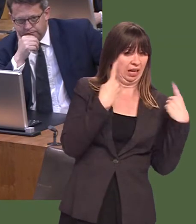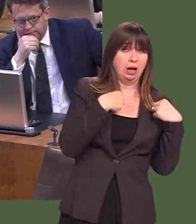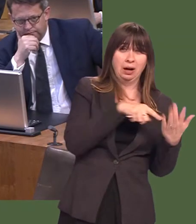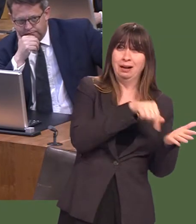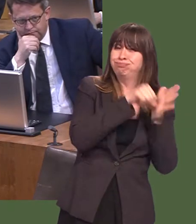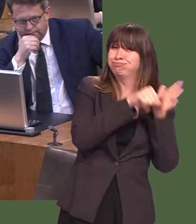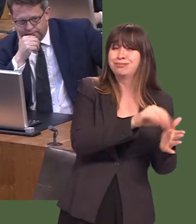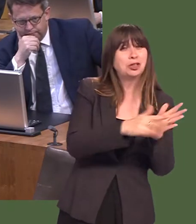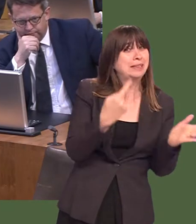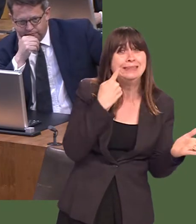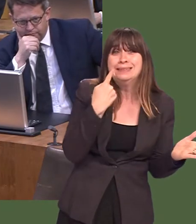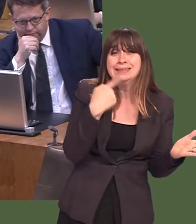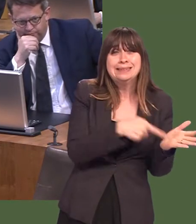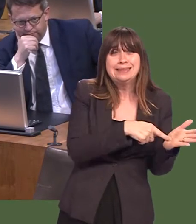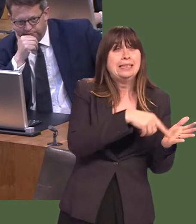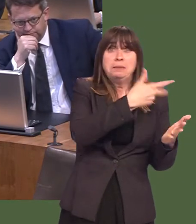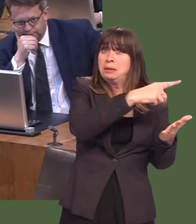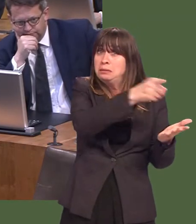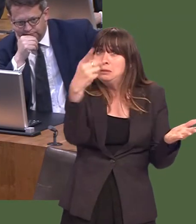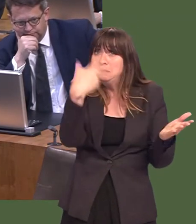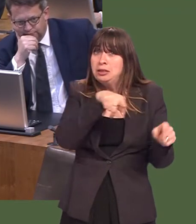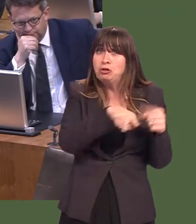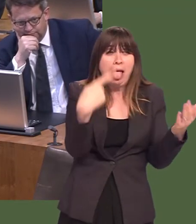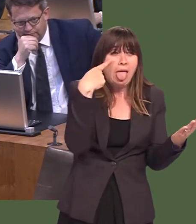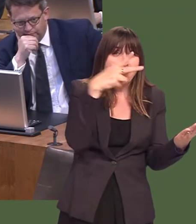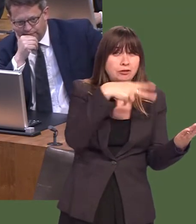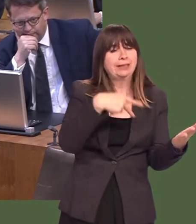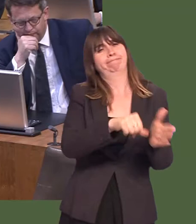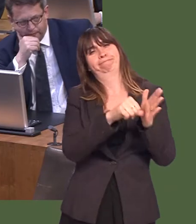it and tried to understand what it says, it is not an easy exercise.